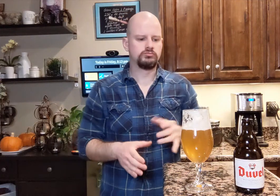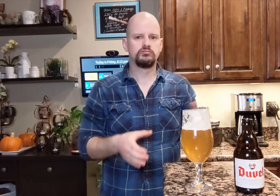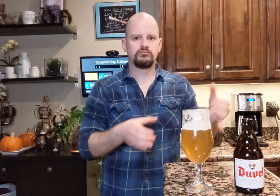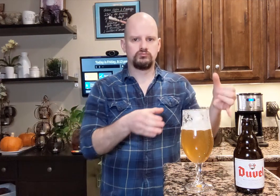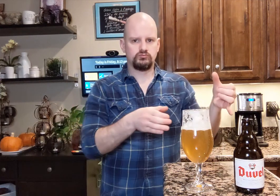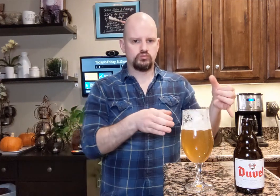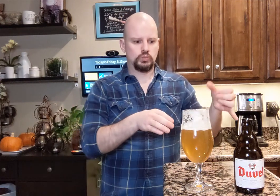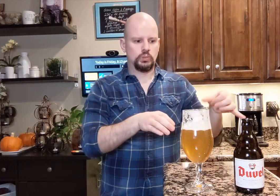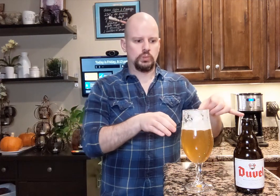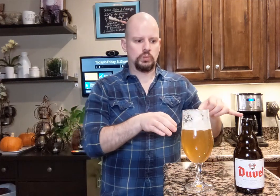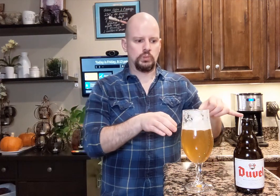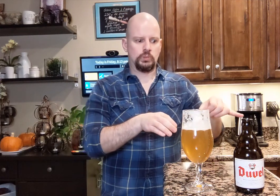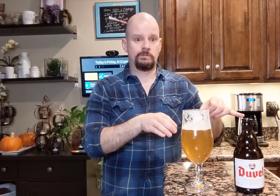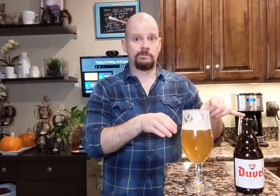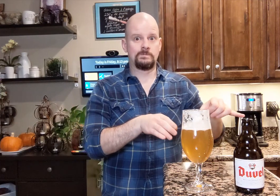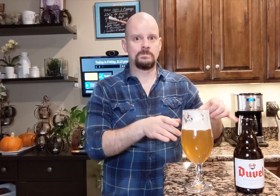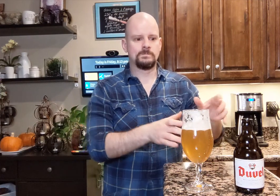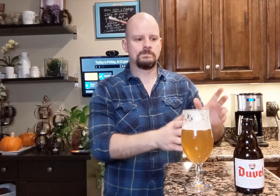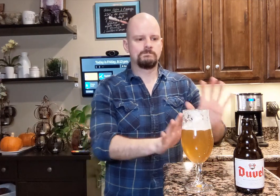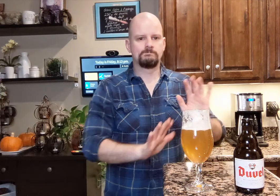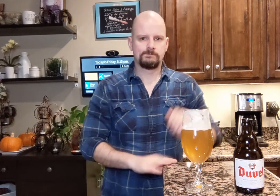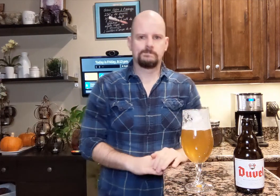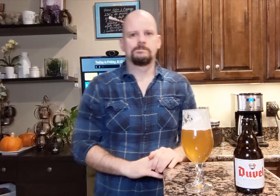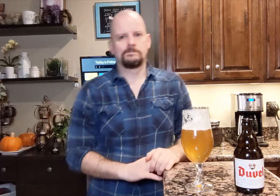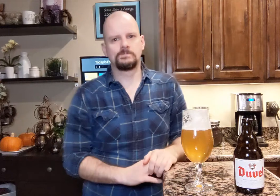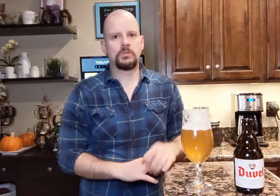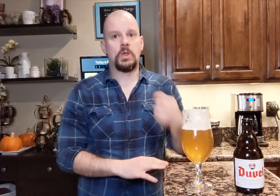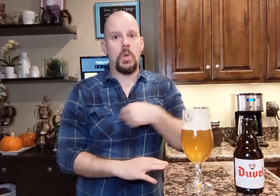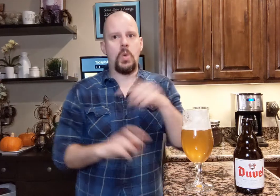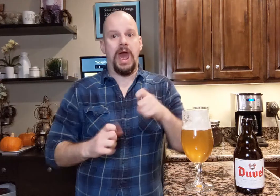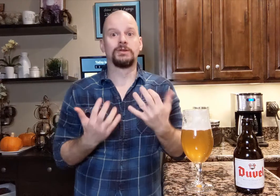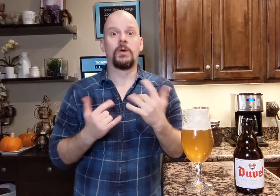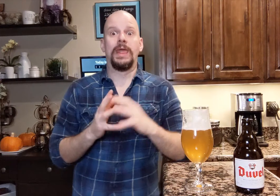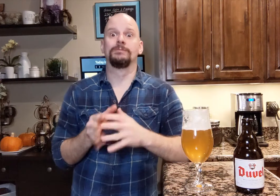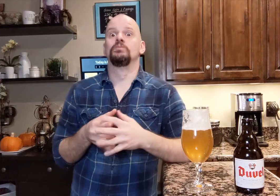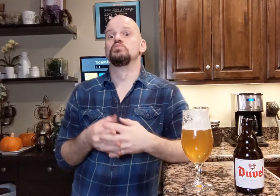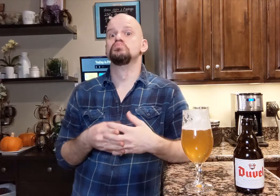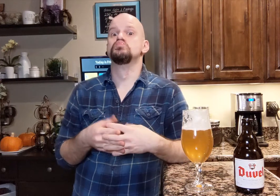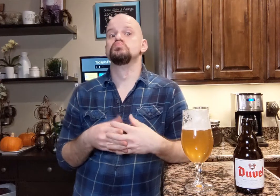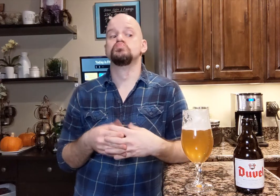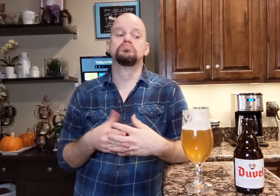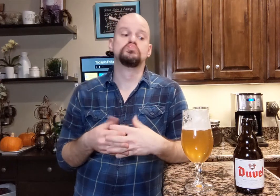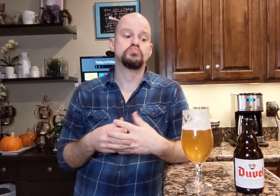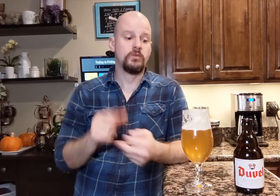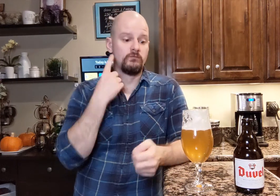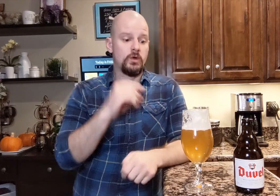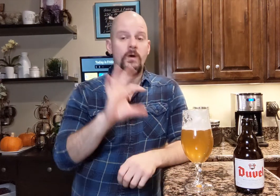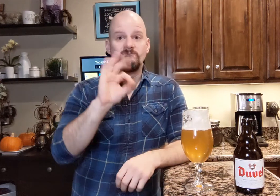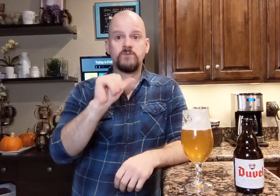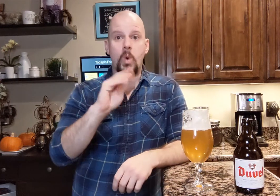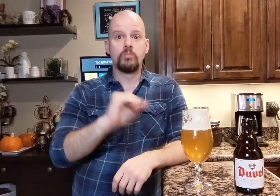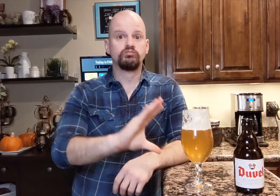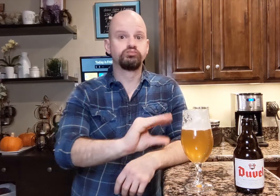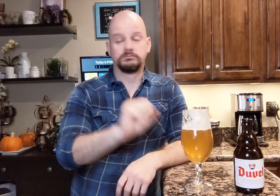He poured it in slowly and then we had to wait for the foam to run down.